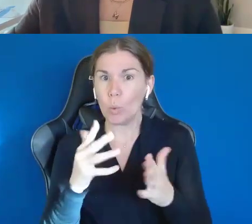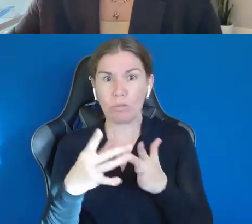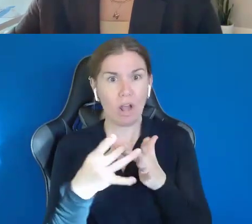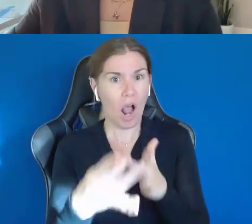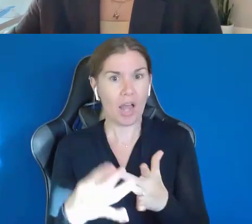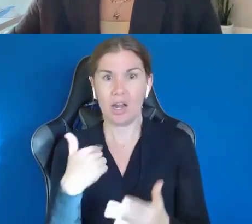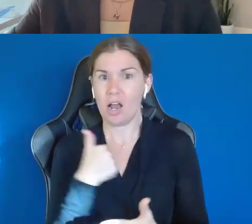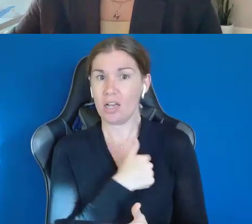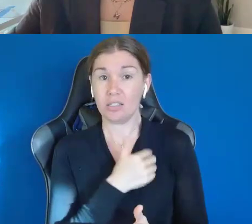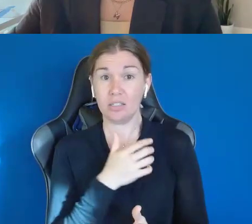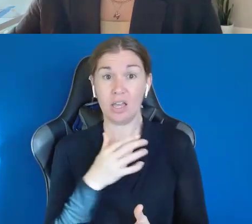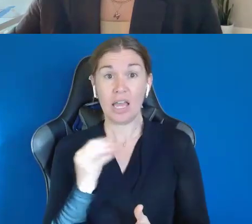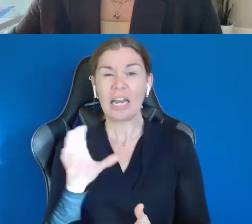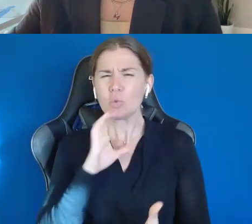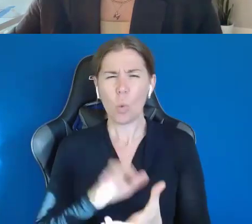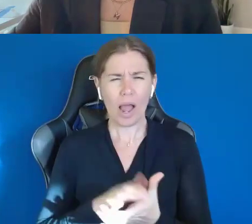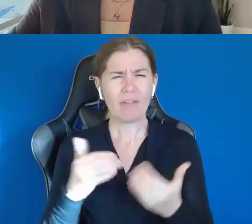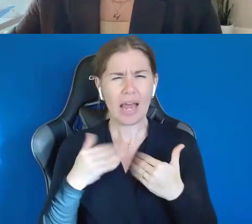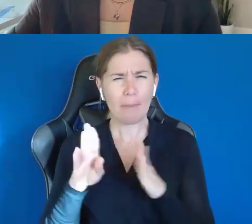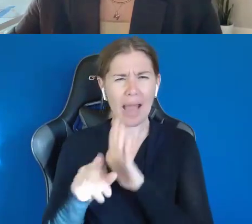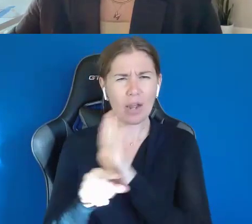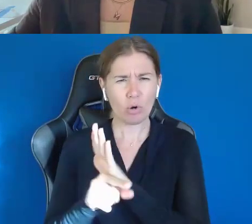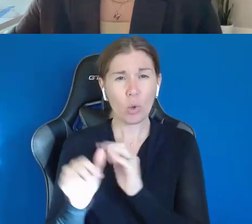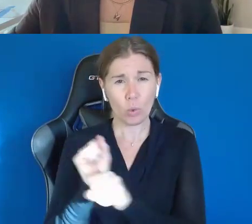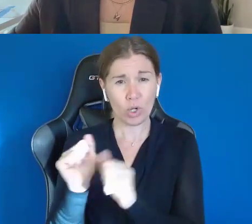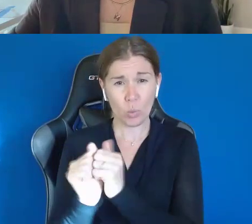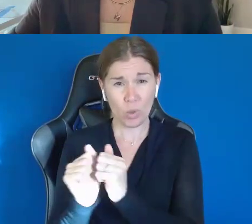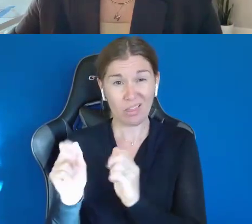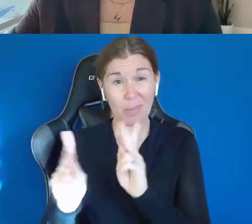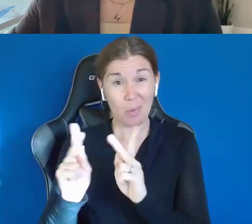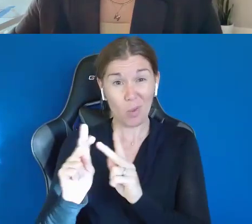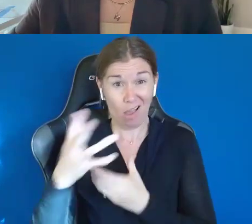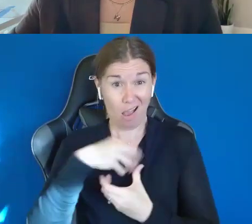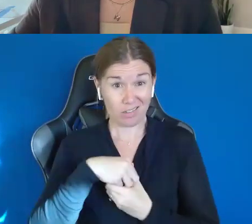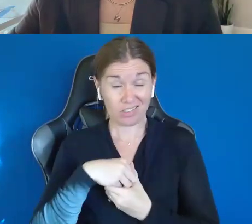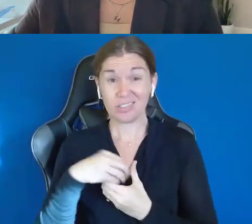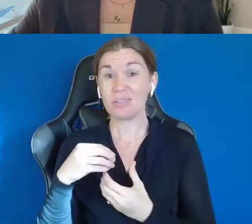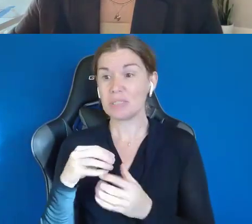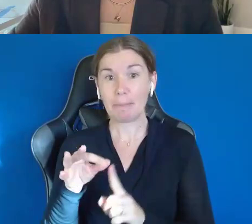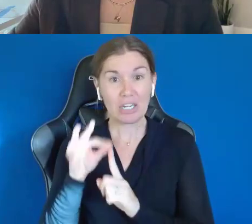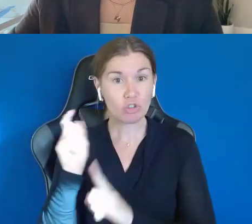His wife had a background working with individuals with autism. He has a background in special needs, working with families that have special needs.